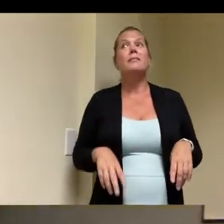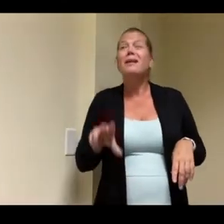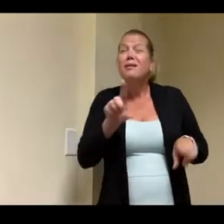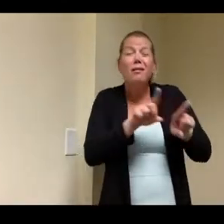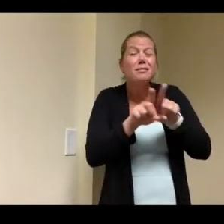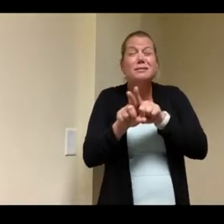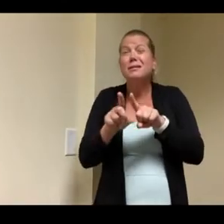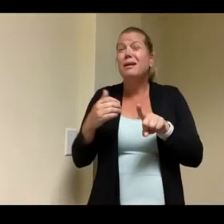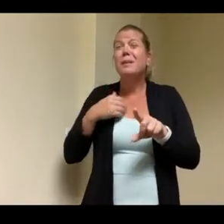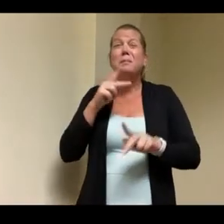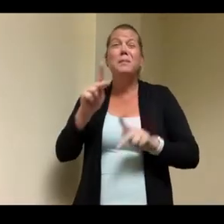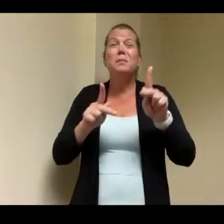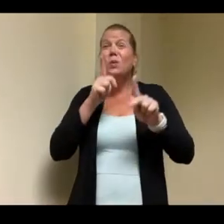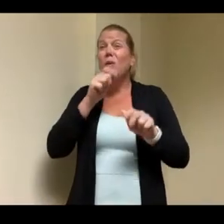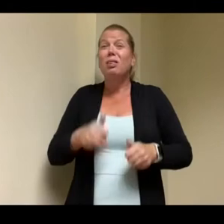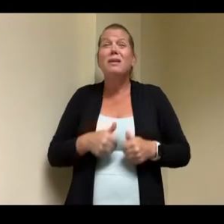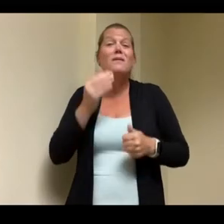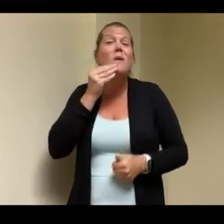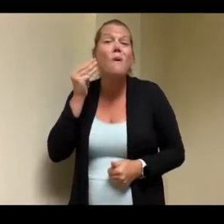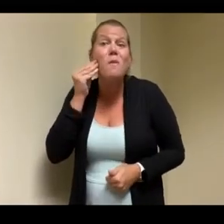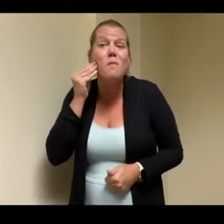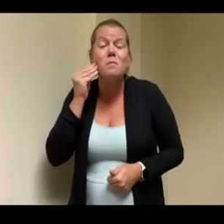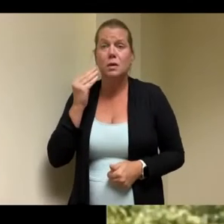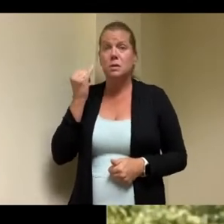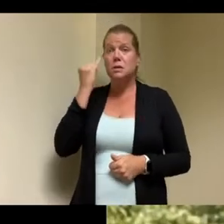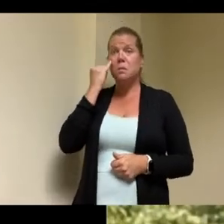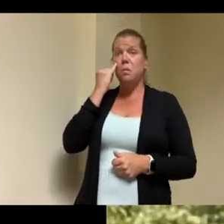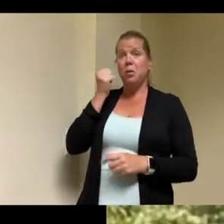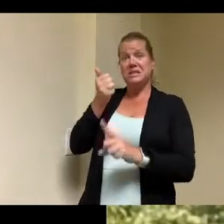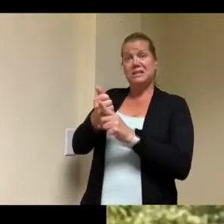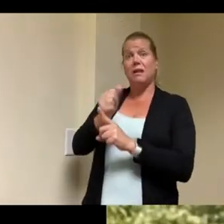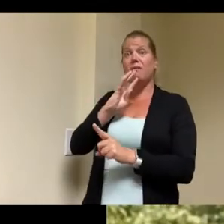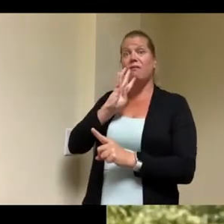older if they're in their 40s and 50s the parents are probably going to be in